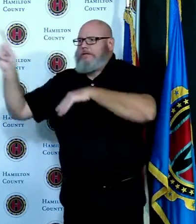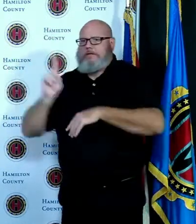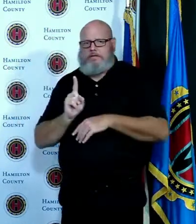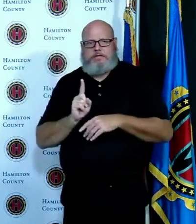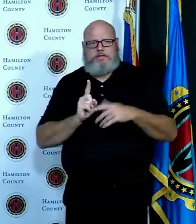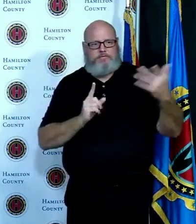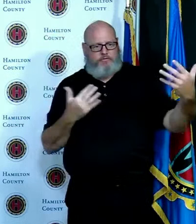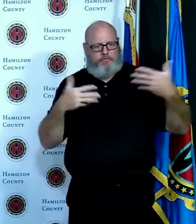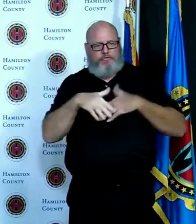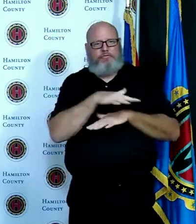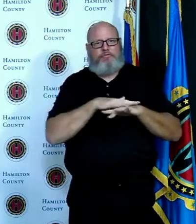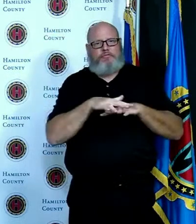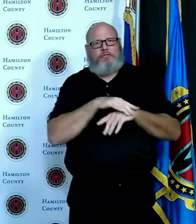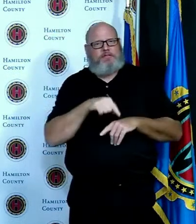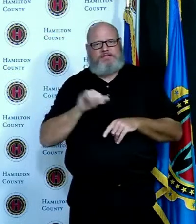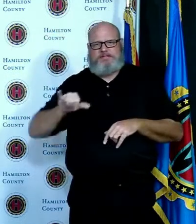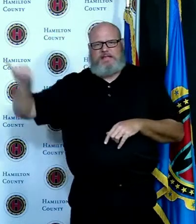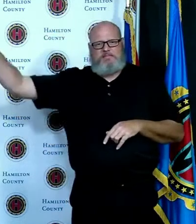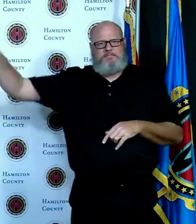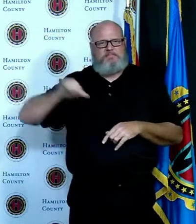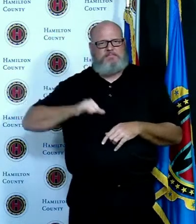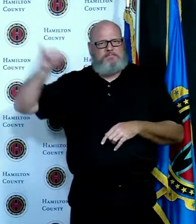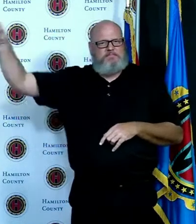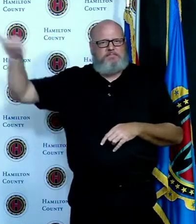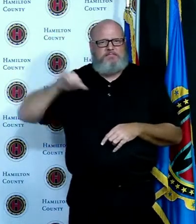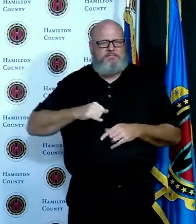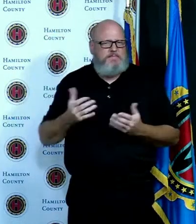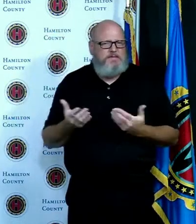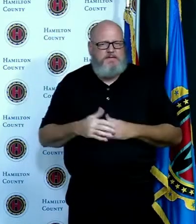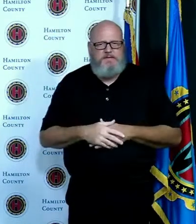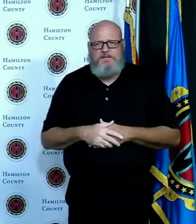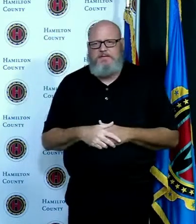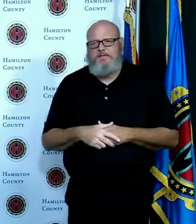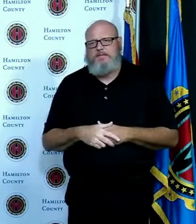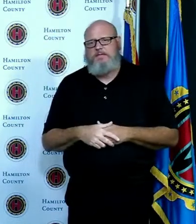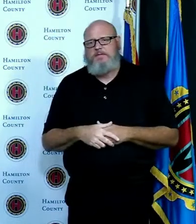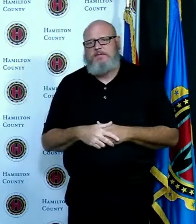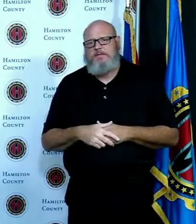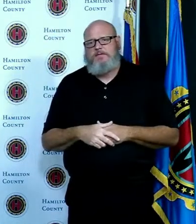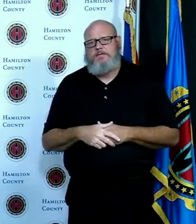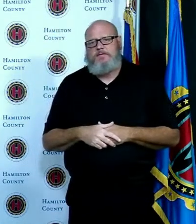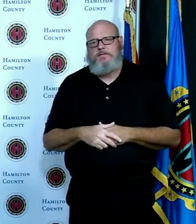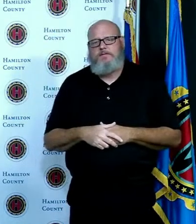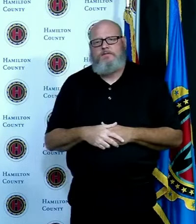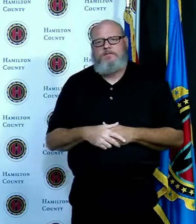areas but really it's letting your guard down in your own home and not masking up in your home home